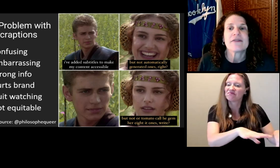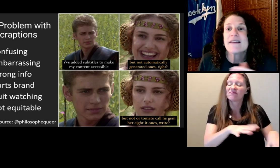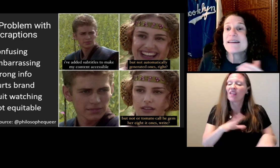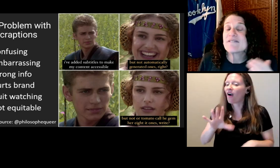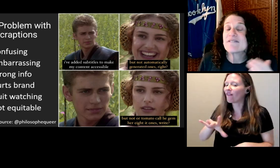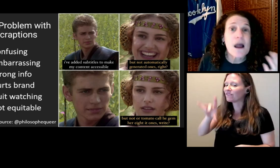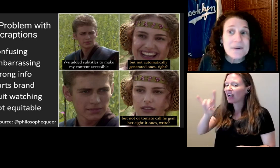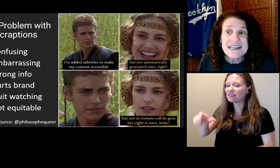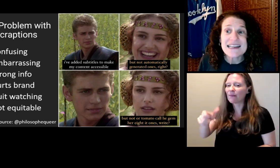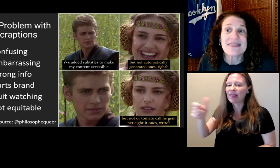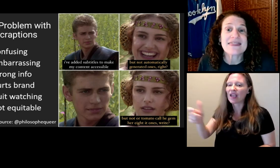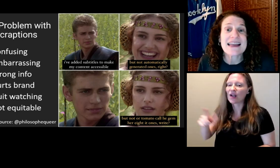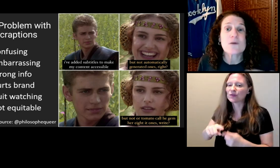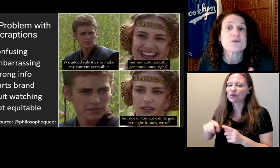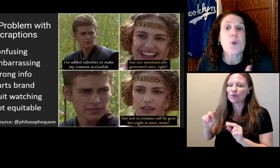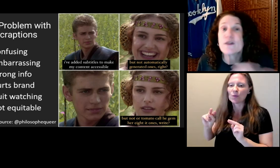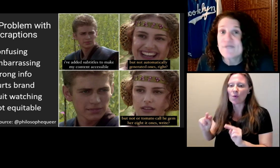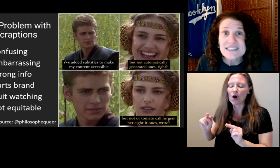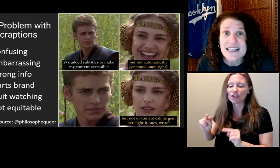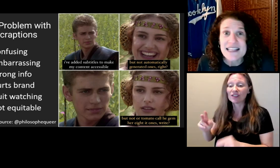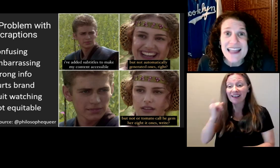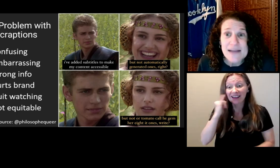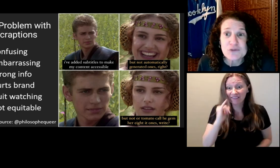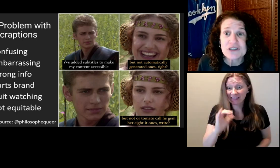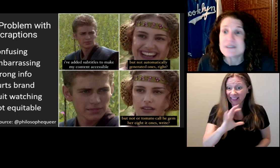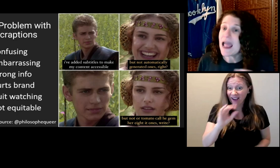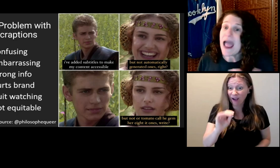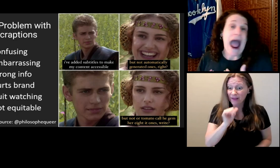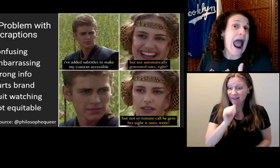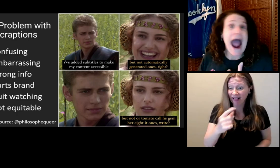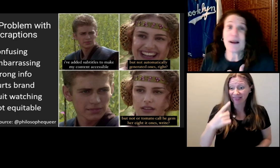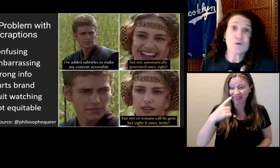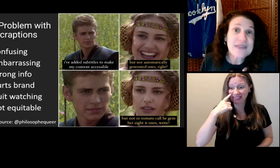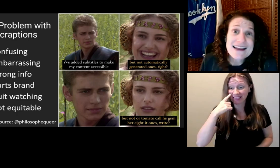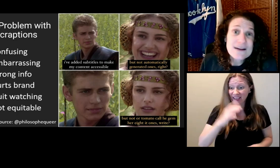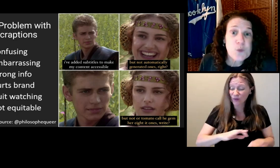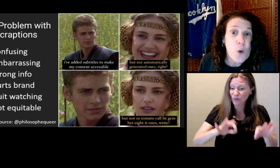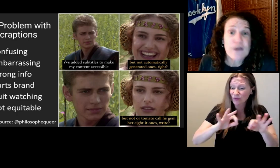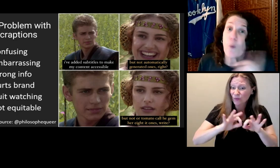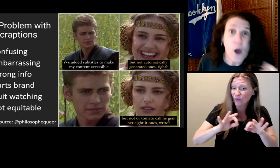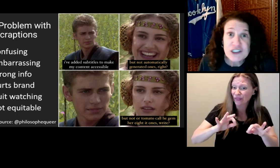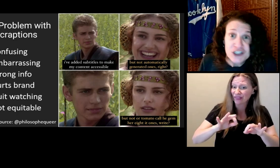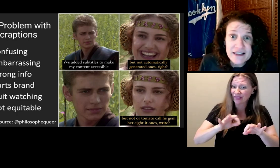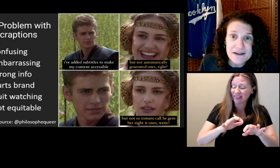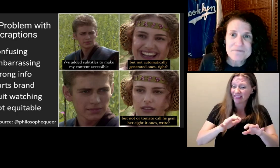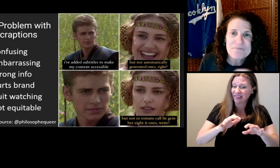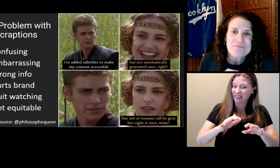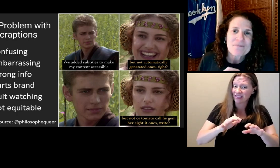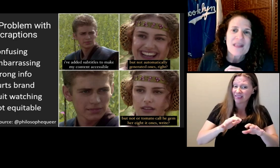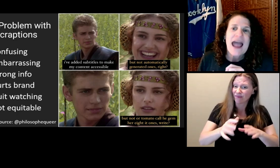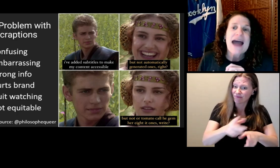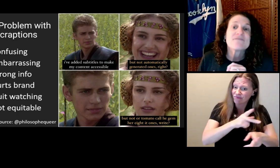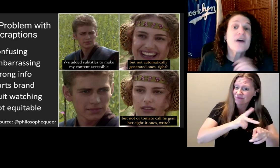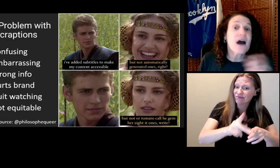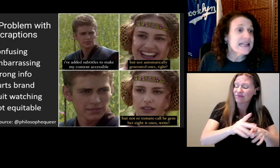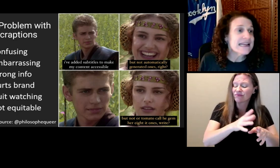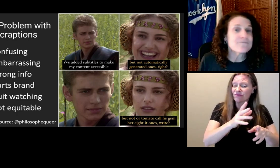If the company didn't think it was worth editing the captions, I don't think it's worth watching them.